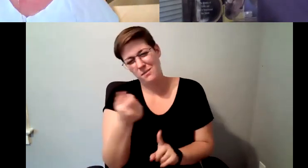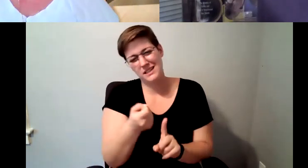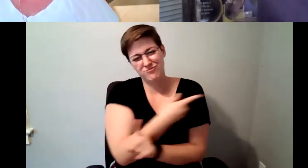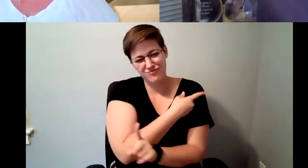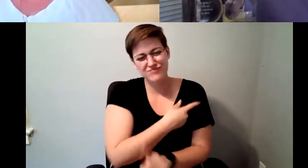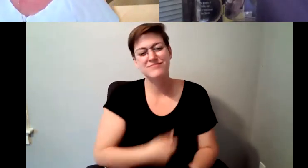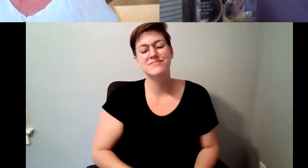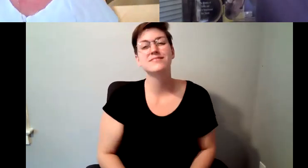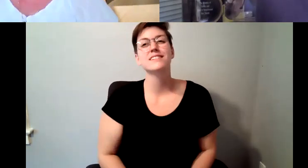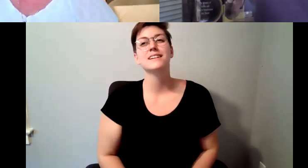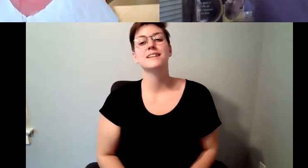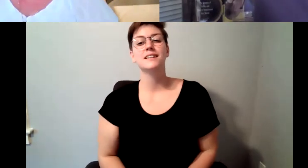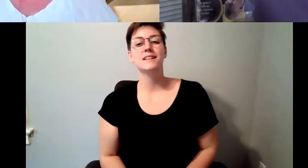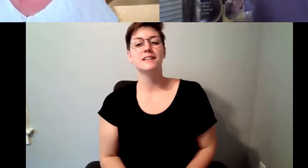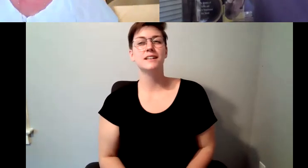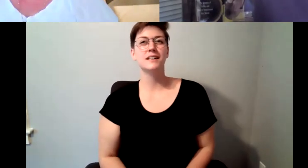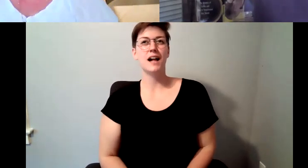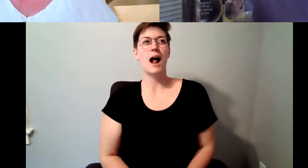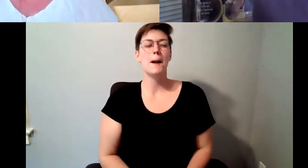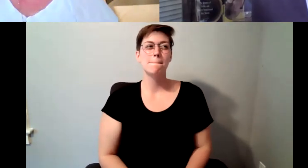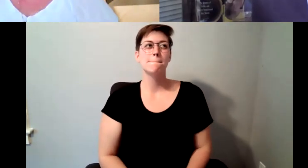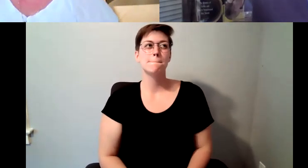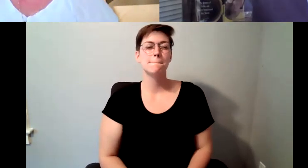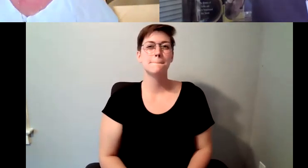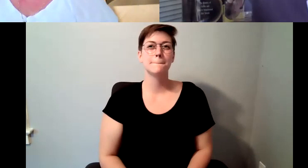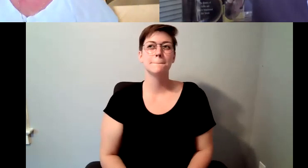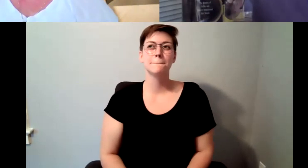D. Major Cohen: One of the things that I have, I always believed in.